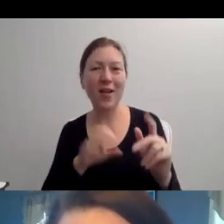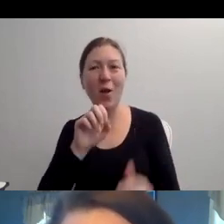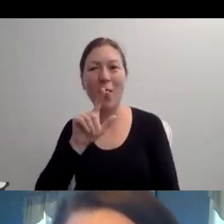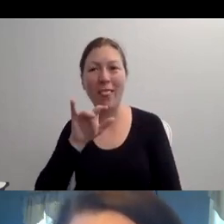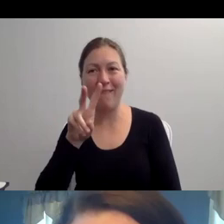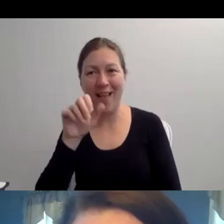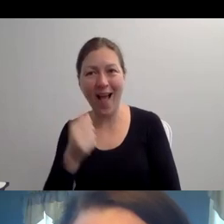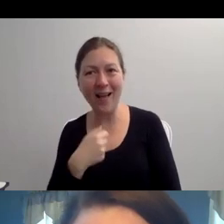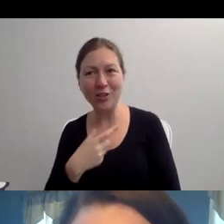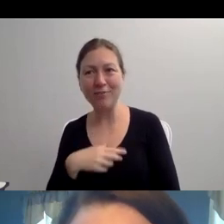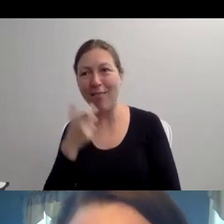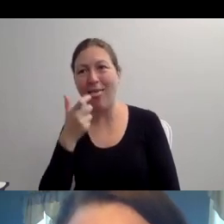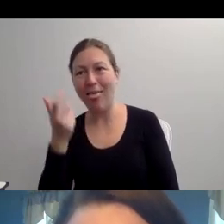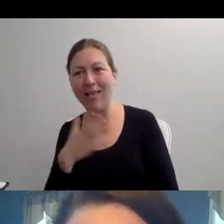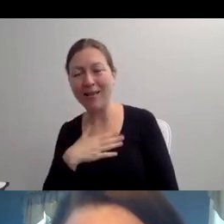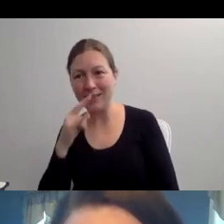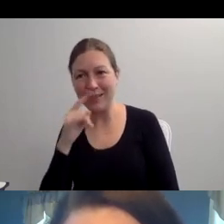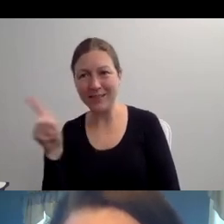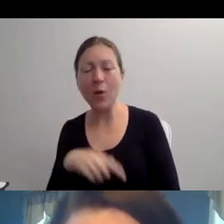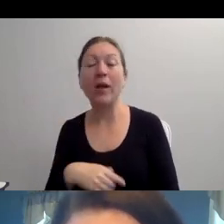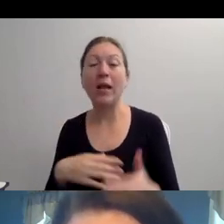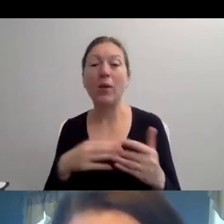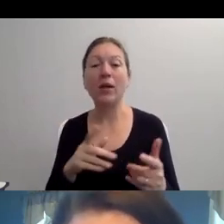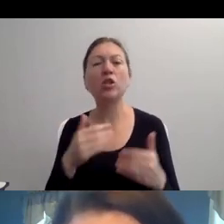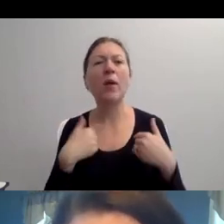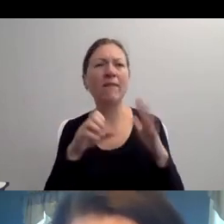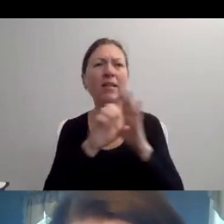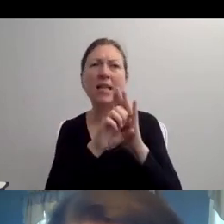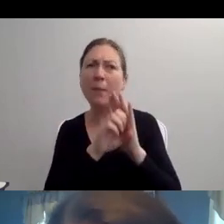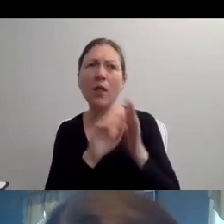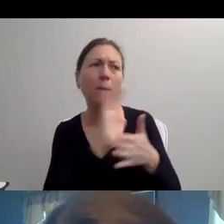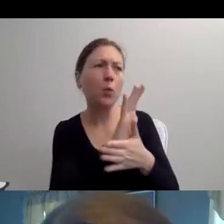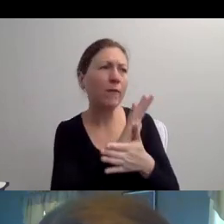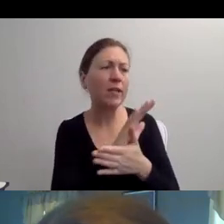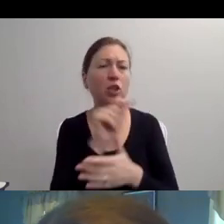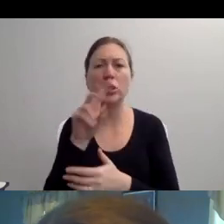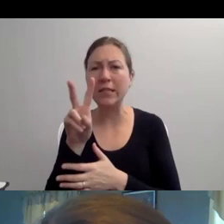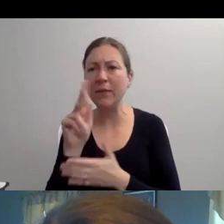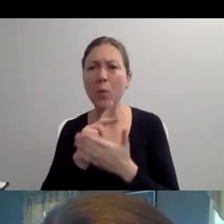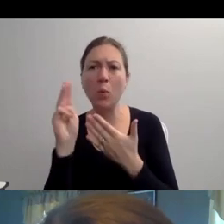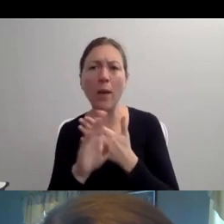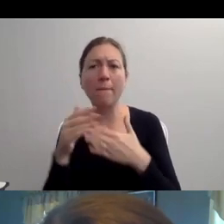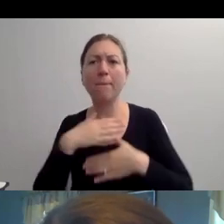AND THERE WAS A WOMAN, A FEMALE CHARACTER WHO WAS A LOBBYIST WHO WAS DEAF."